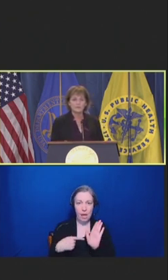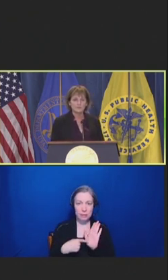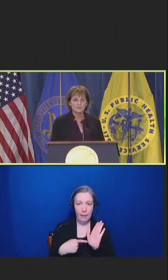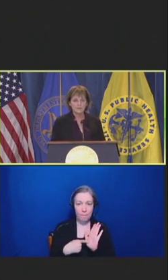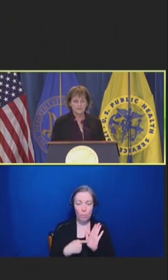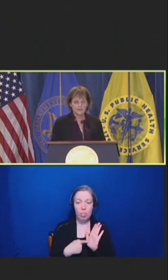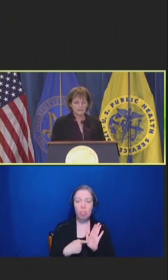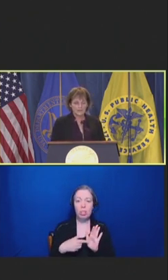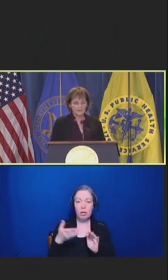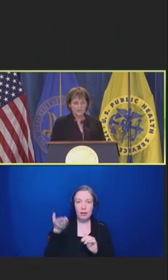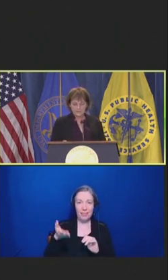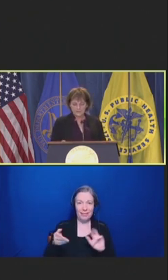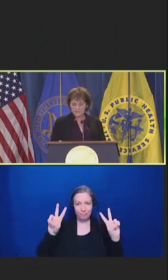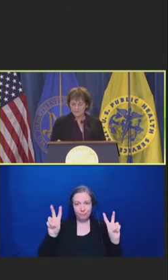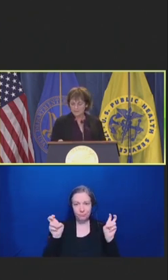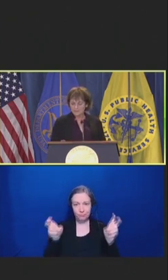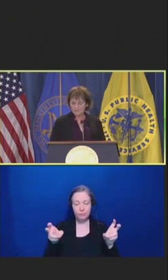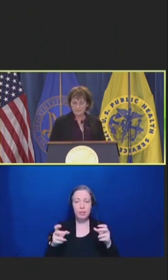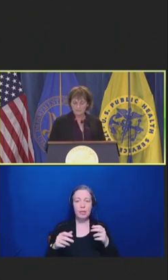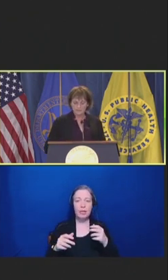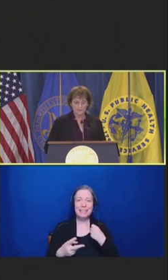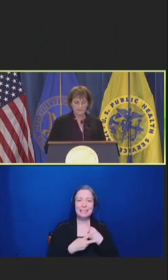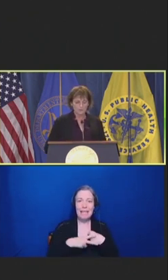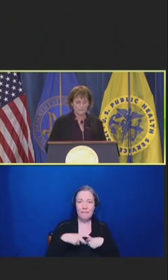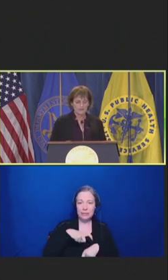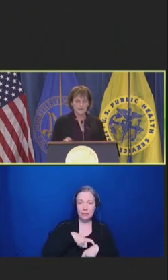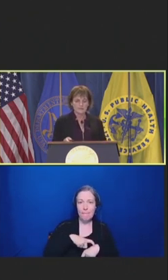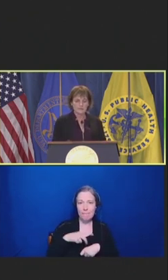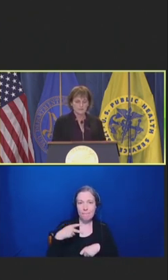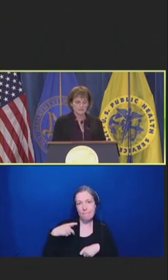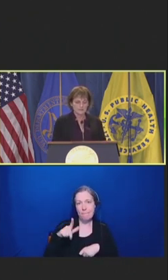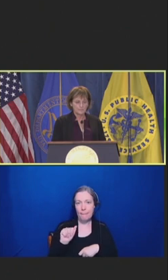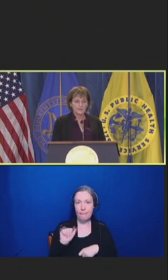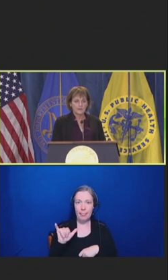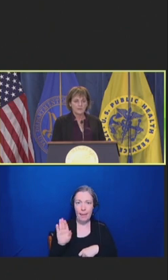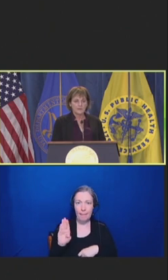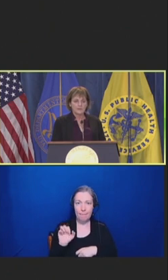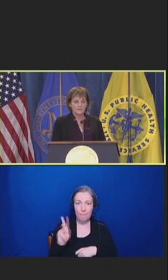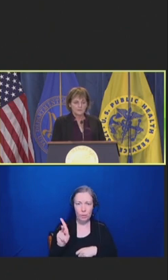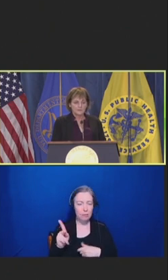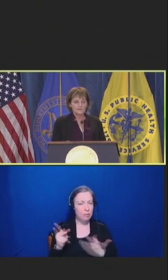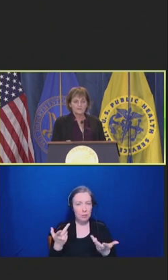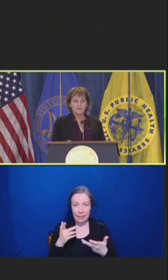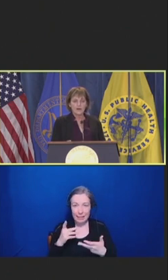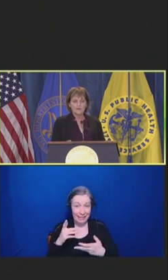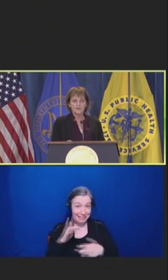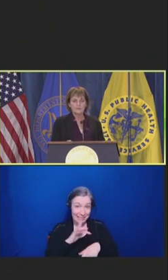Again, easily accessible, and open access. This is the content.